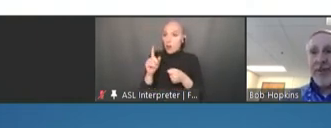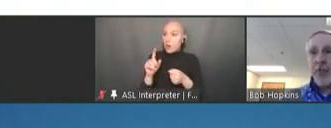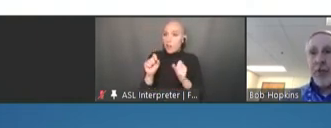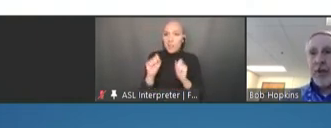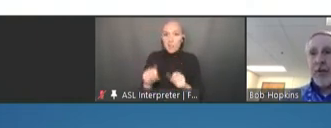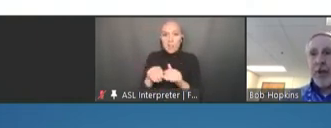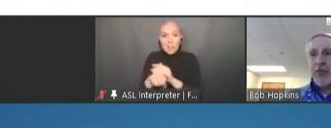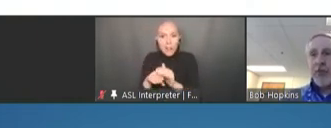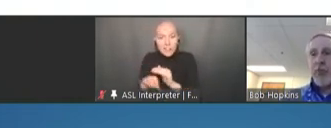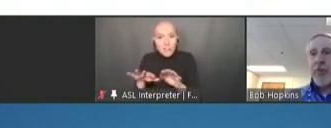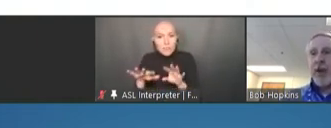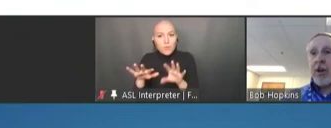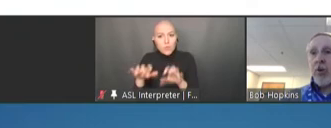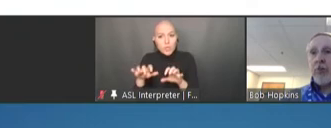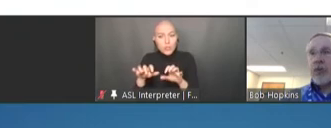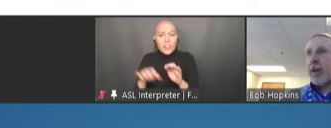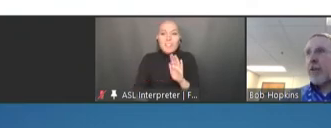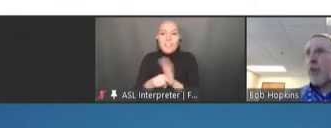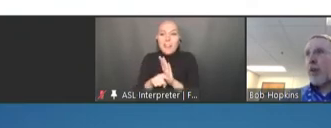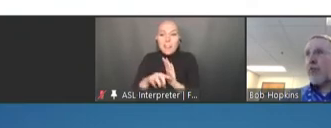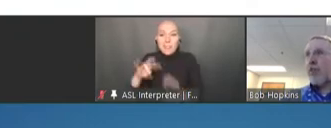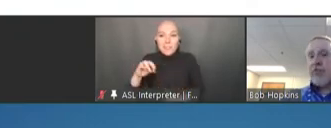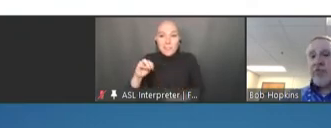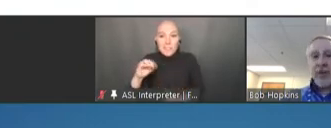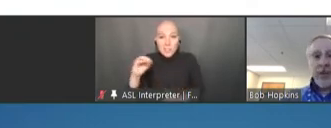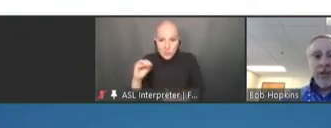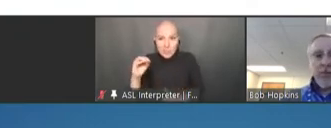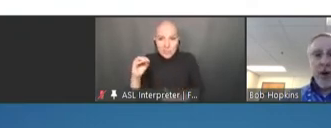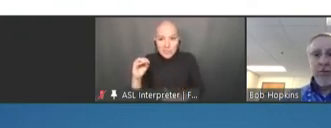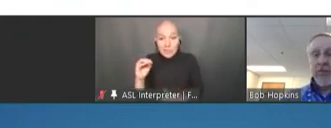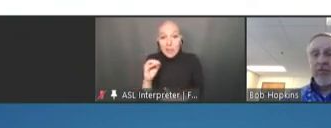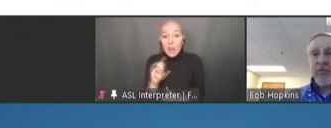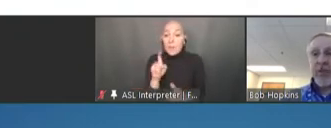We need to make sure that we've got cold-chain processes and delivery processes